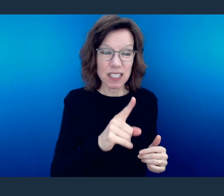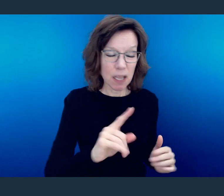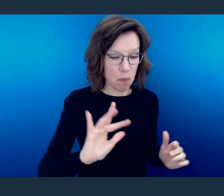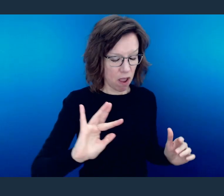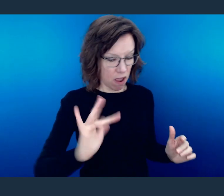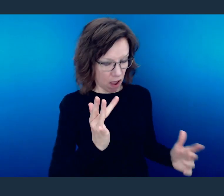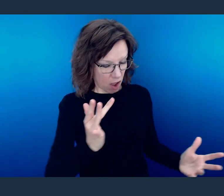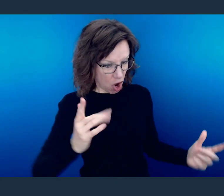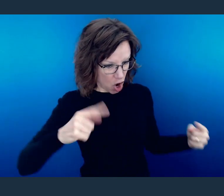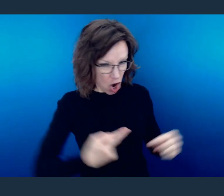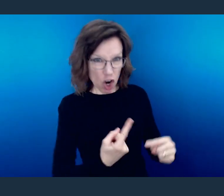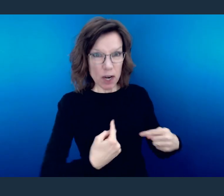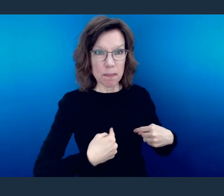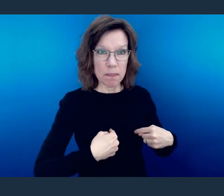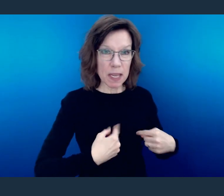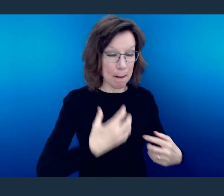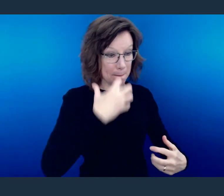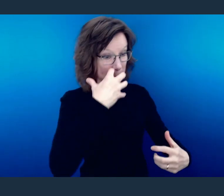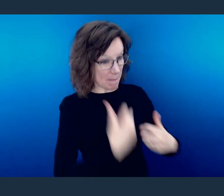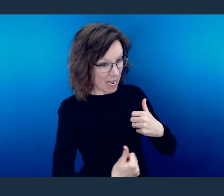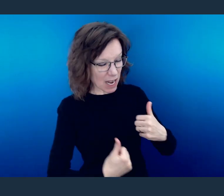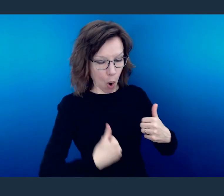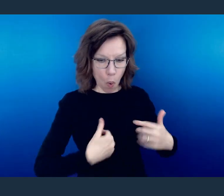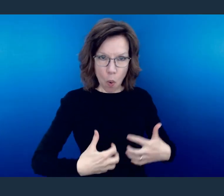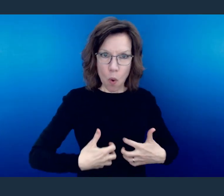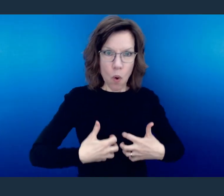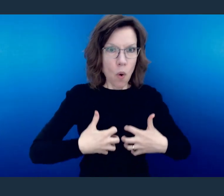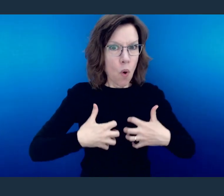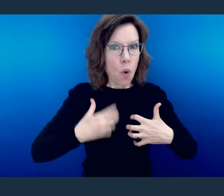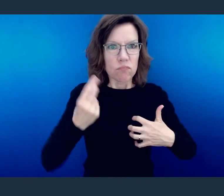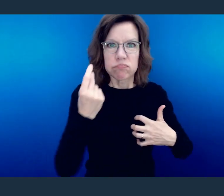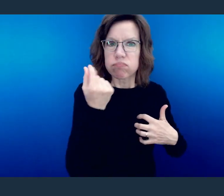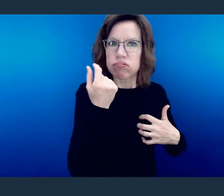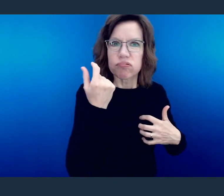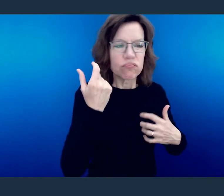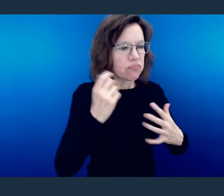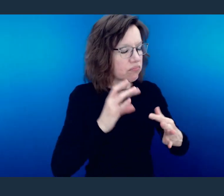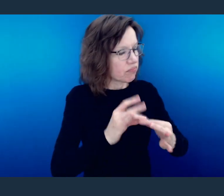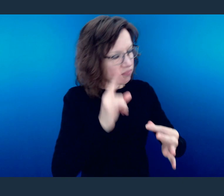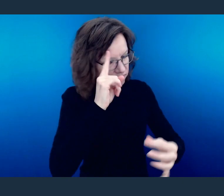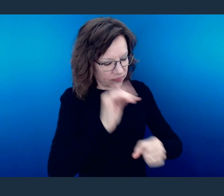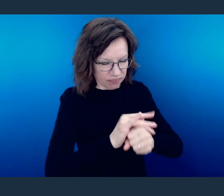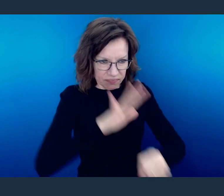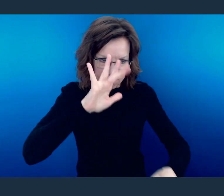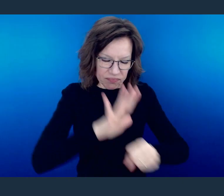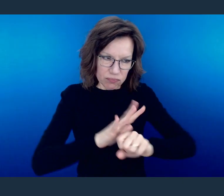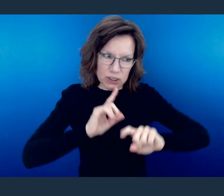When people cross you, you got something that rises up inside of you and you give a response.